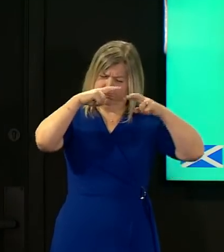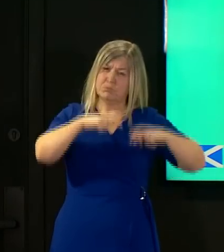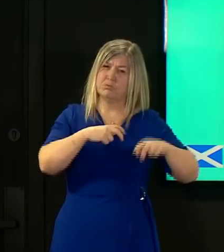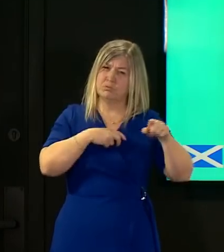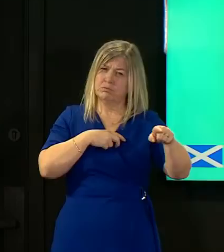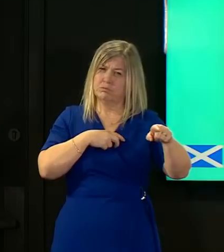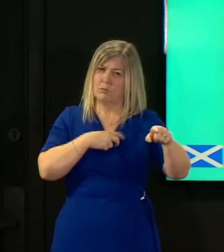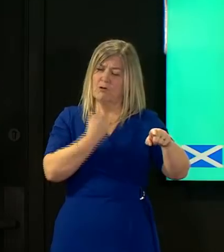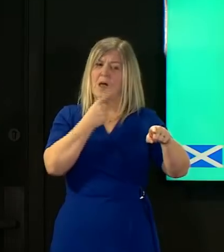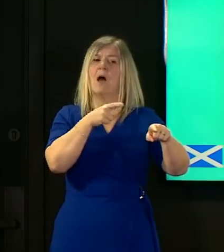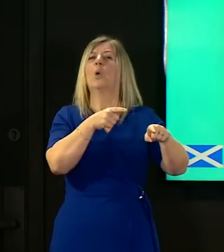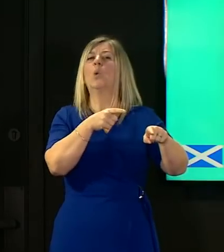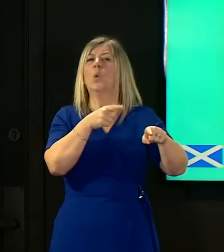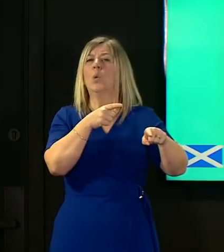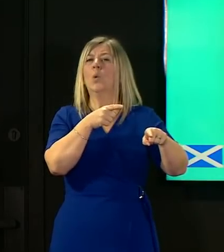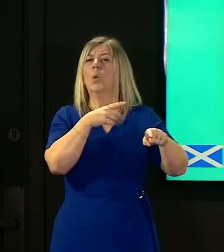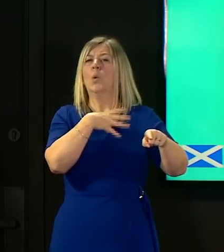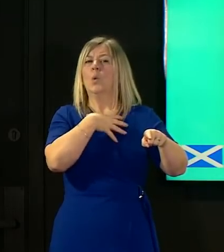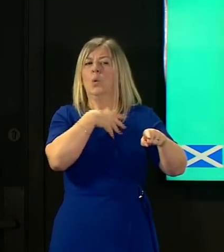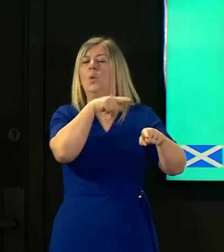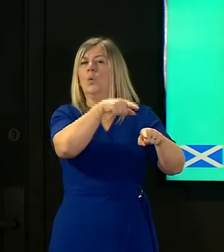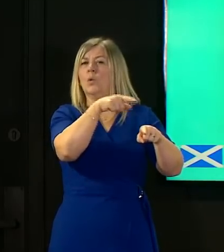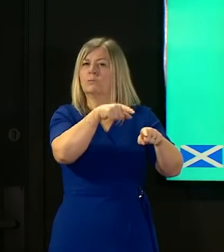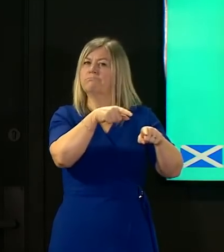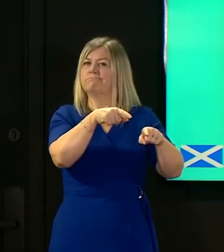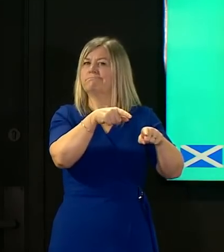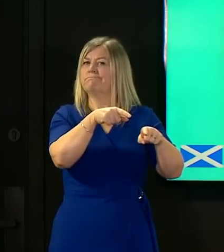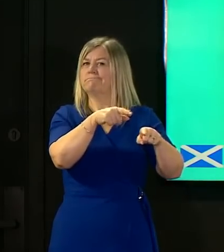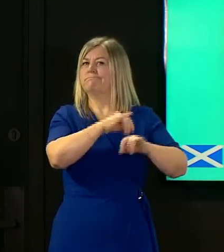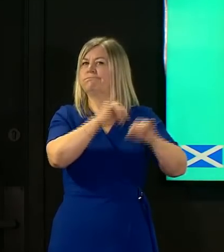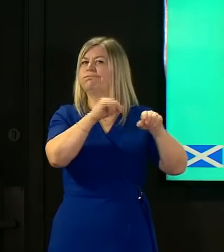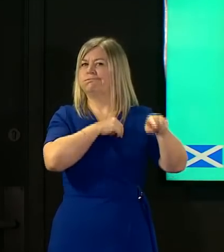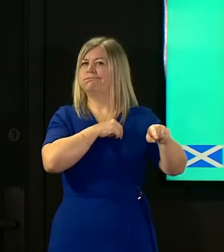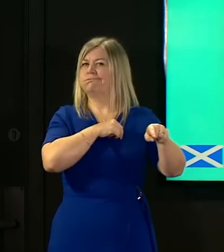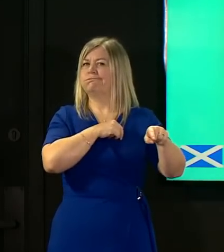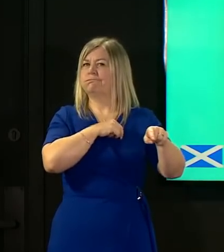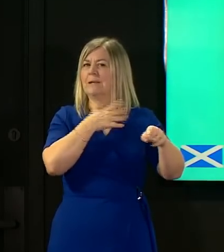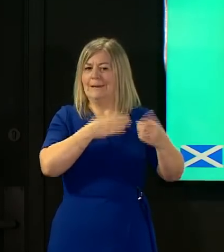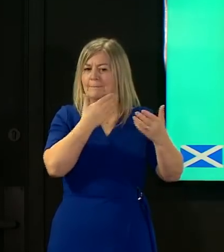of interest that allowed further testing and so forth to be taking place and i think that for the